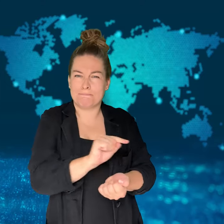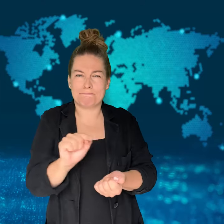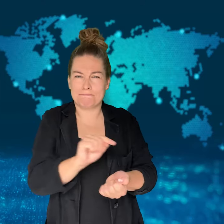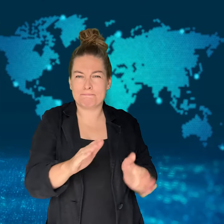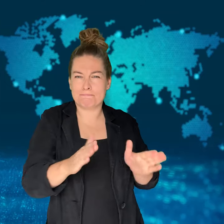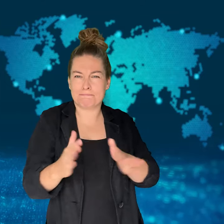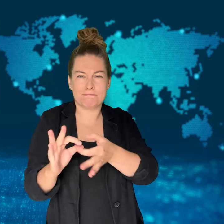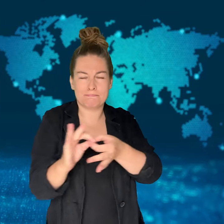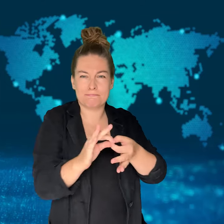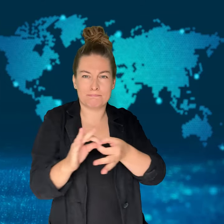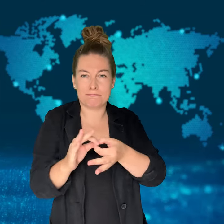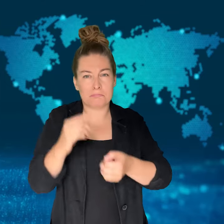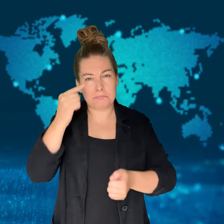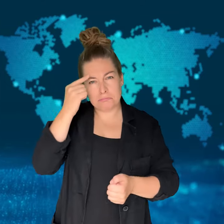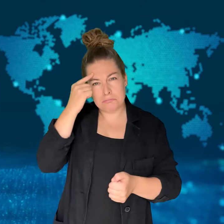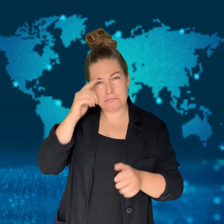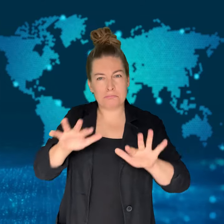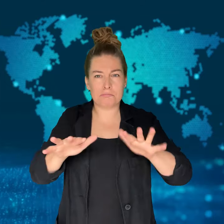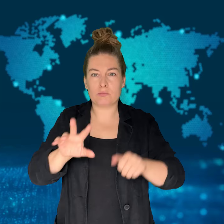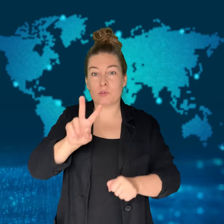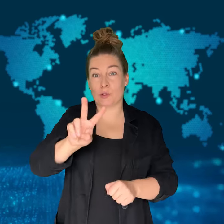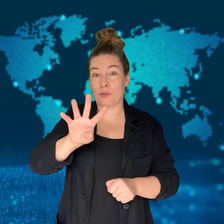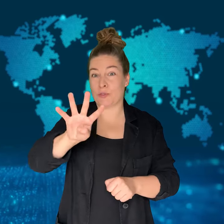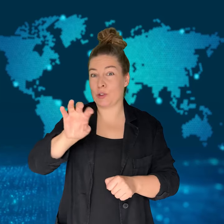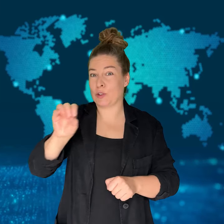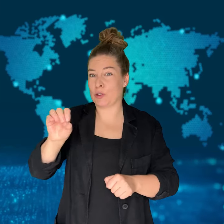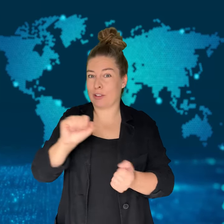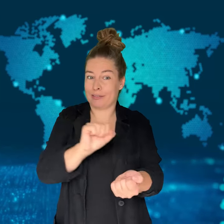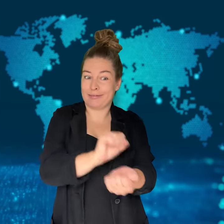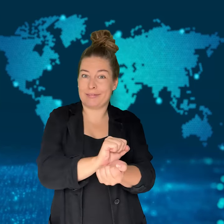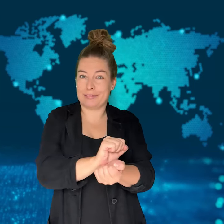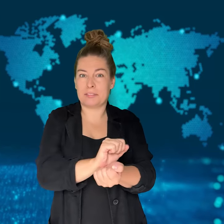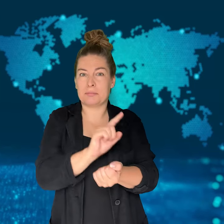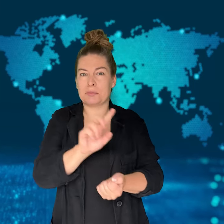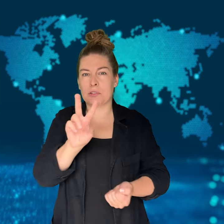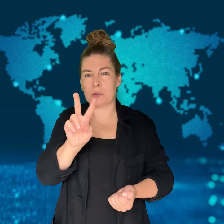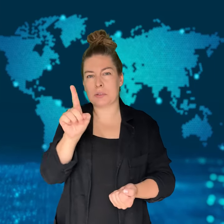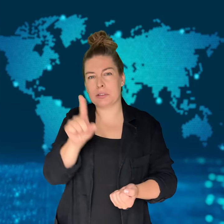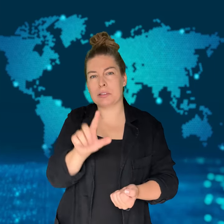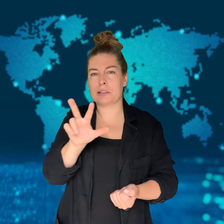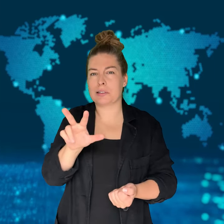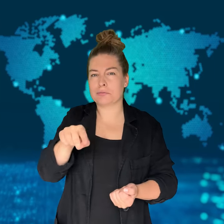them had family members who were released in November 2023.